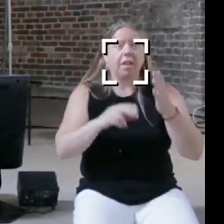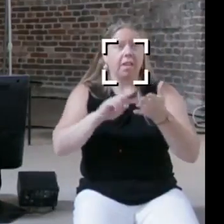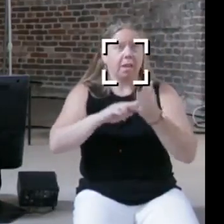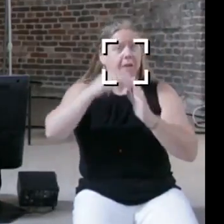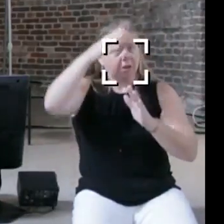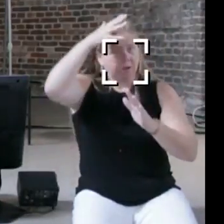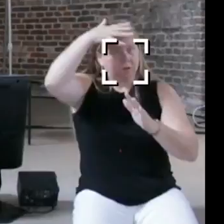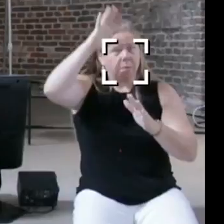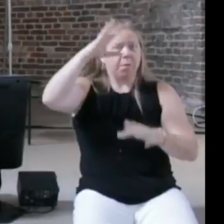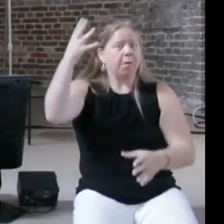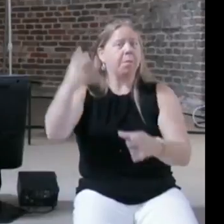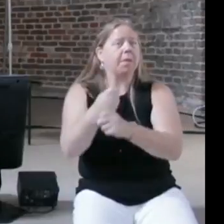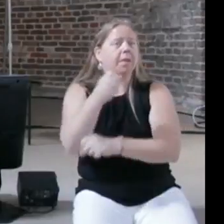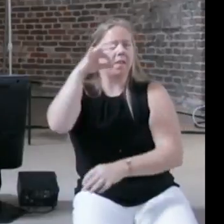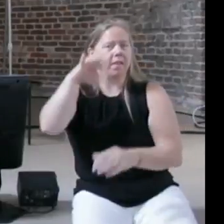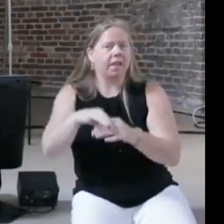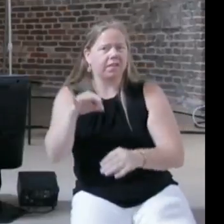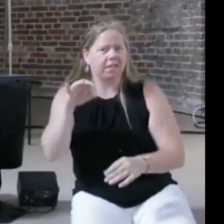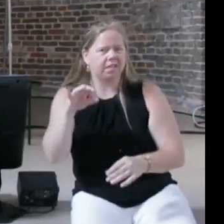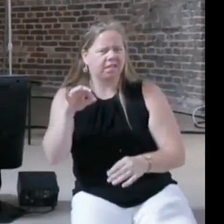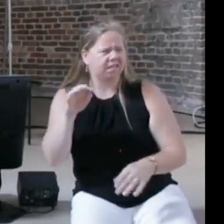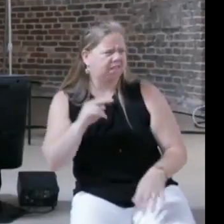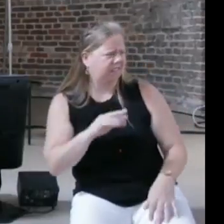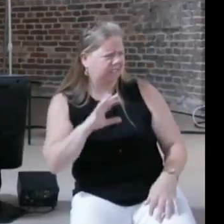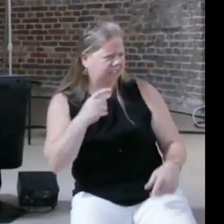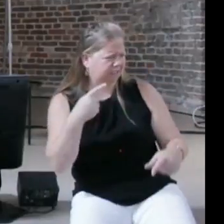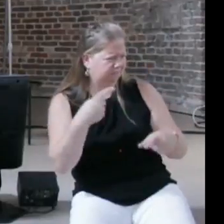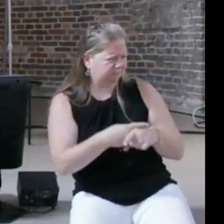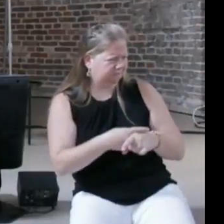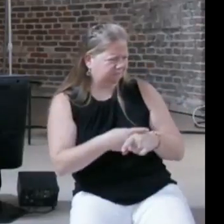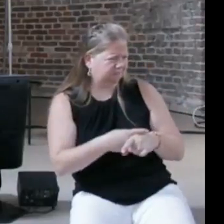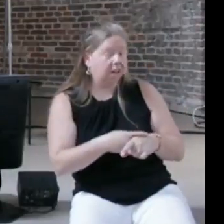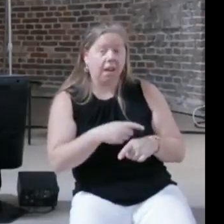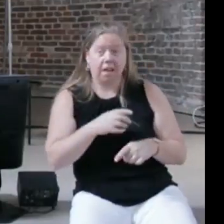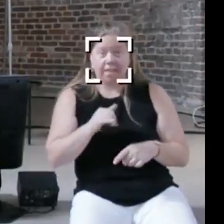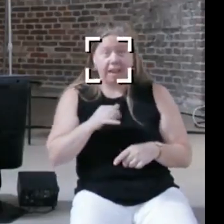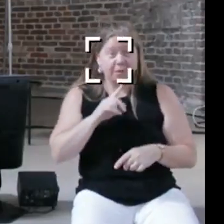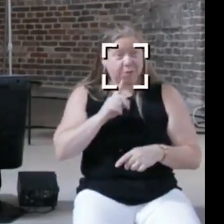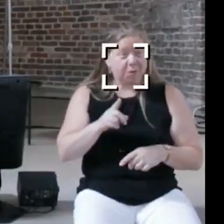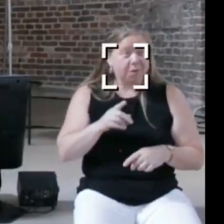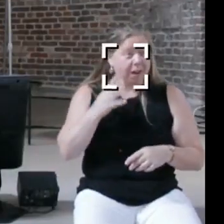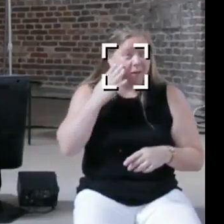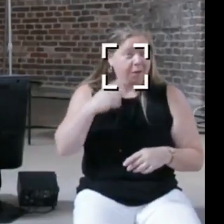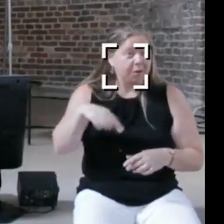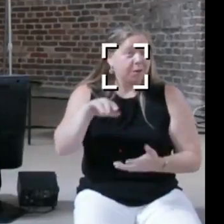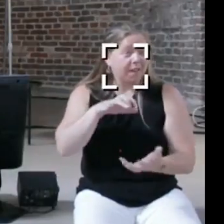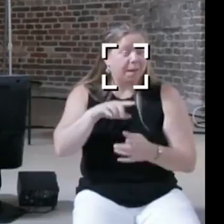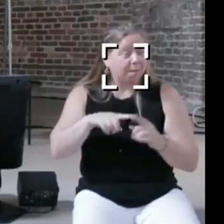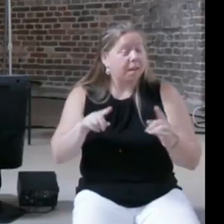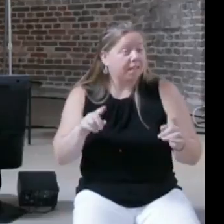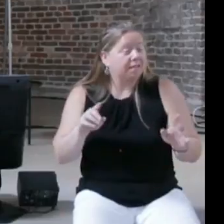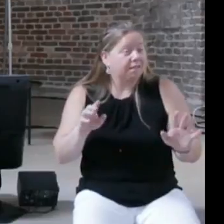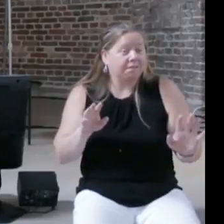not making this up this was a seminar I participated in, and I think this is kind of showing that